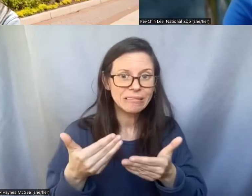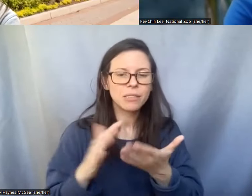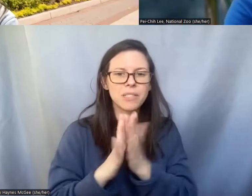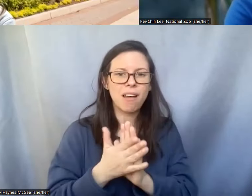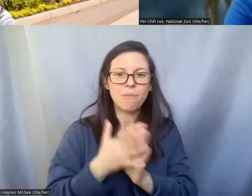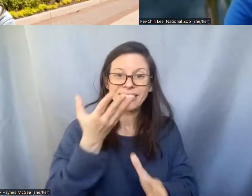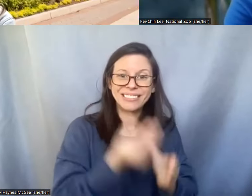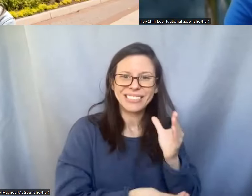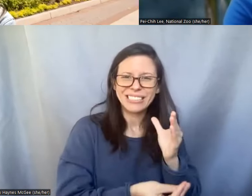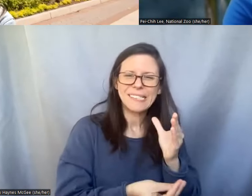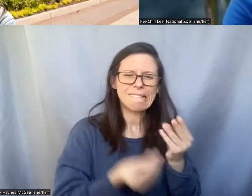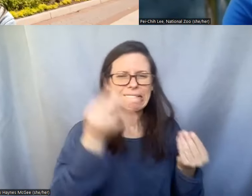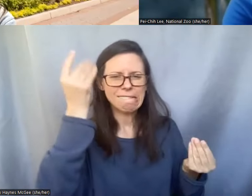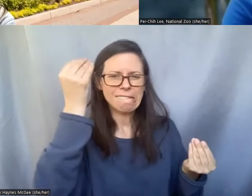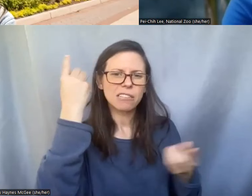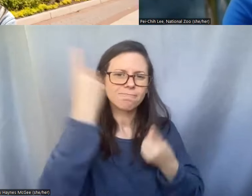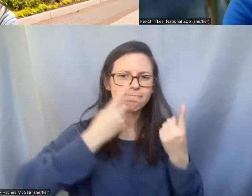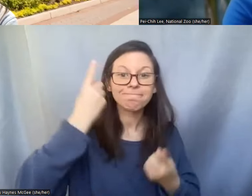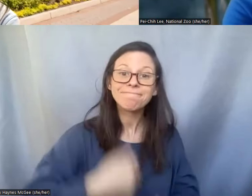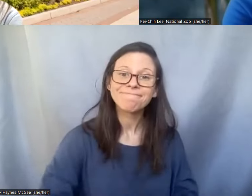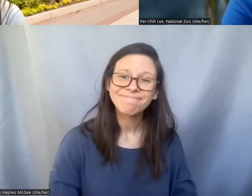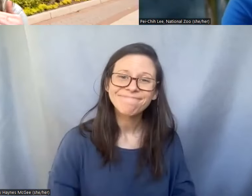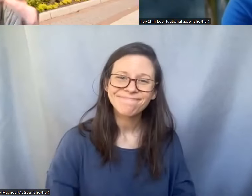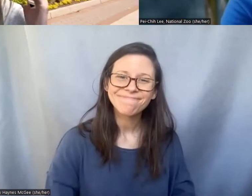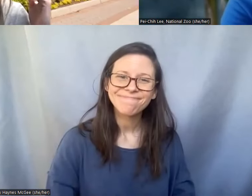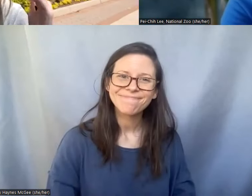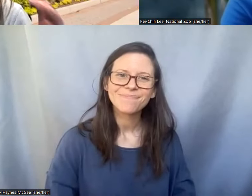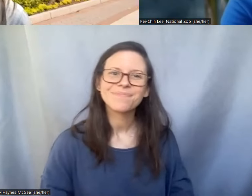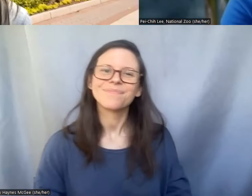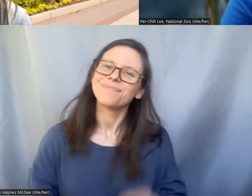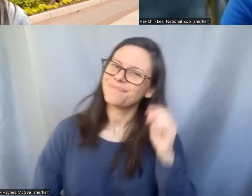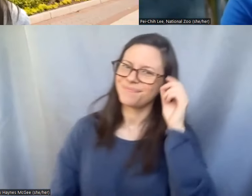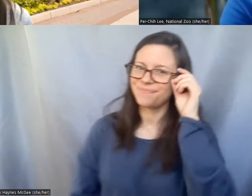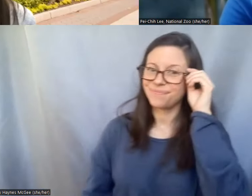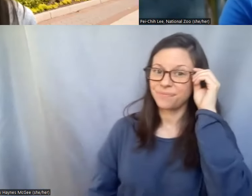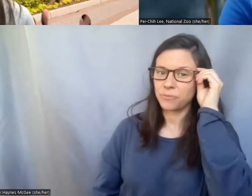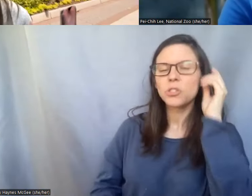need to be taken into consideration. >>Shellie: Okay, so I think best case scenario